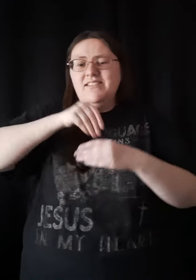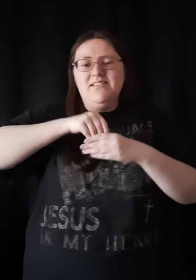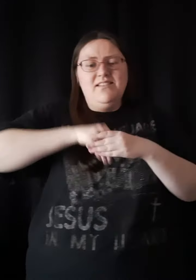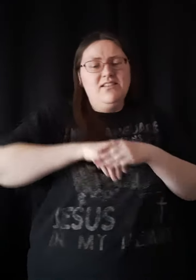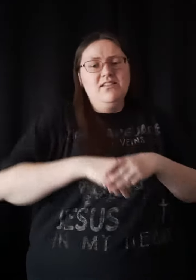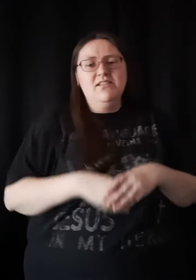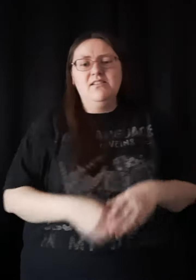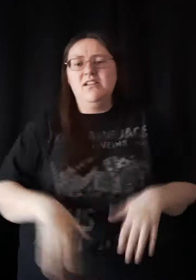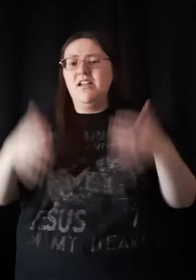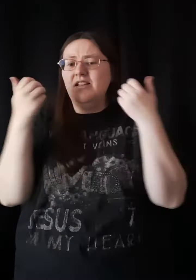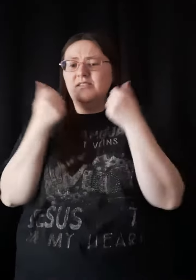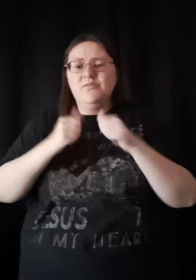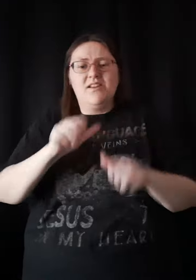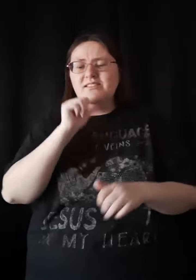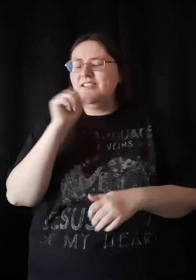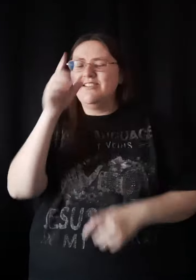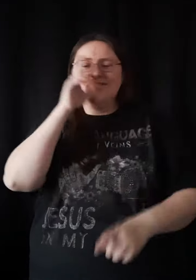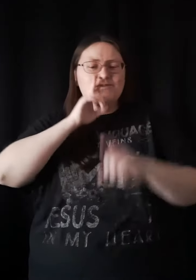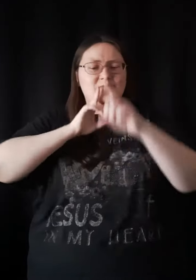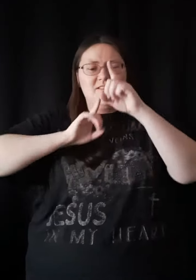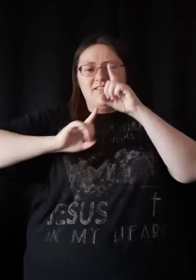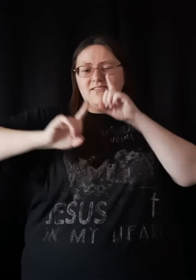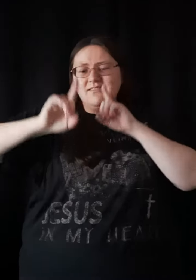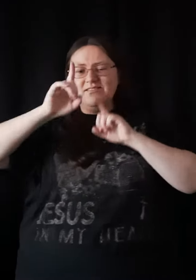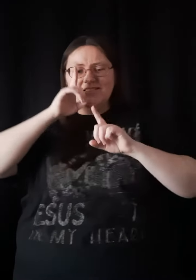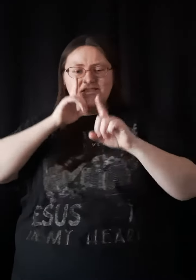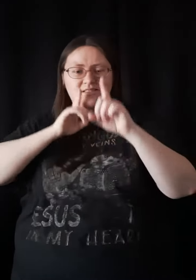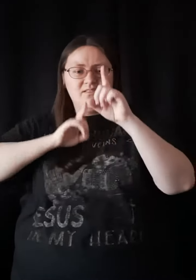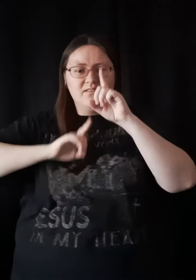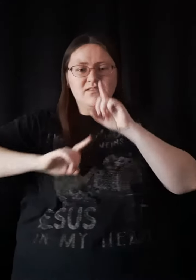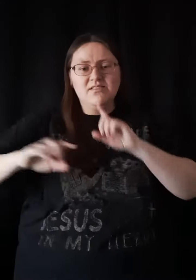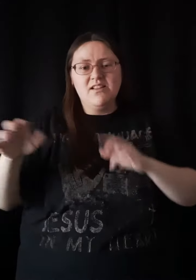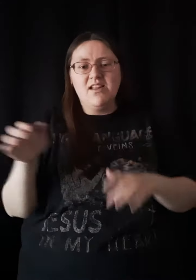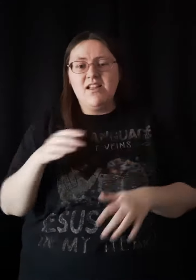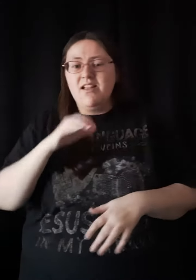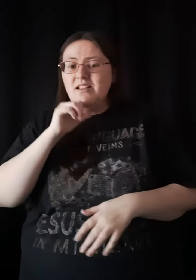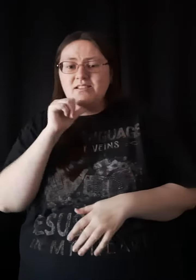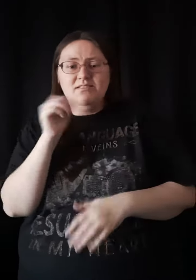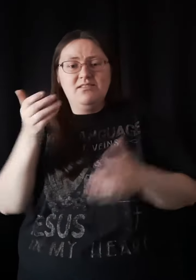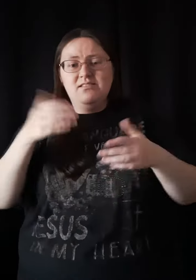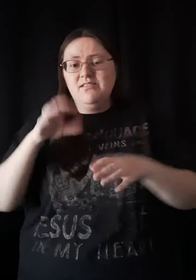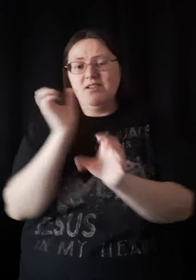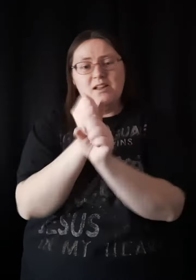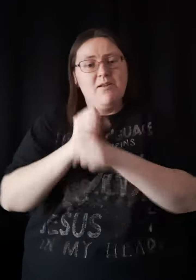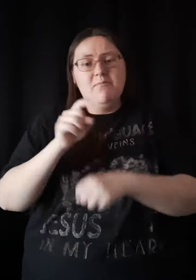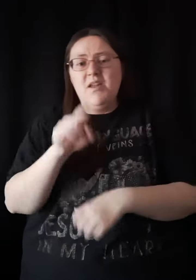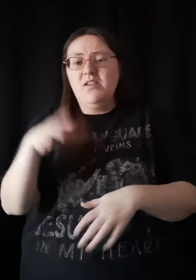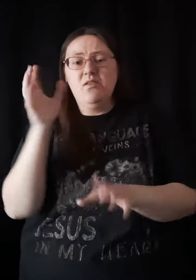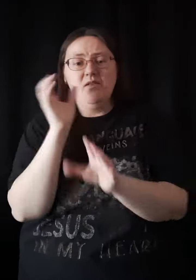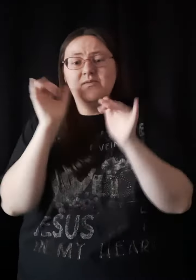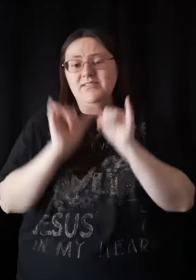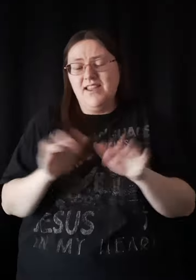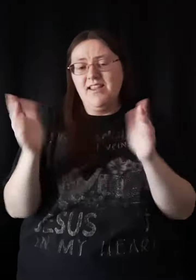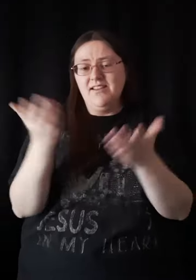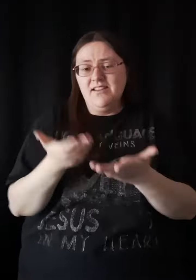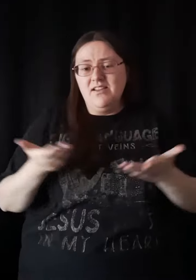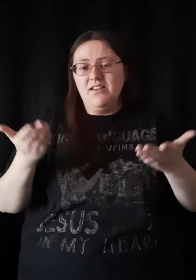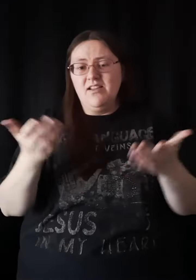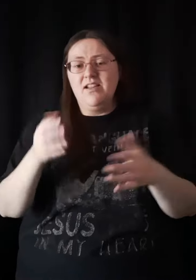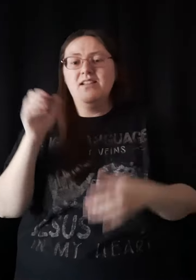Try to hold back my tears So it don't make you stay here, yeah